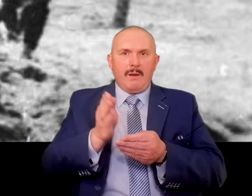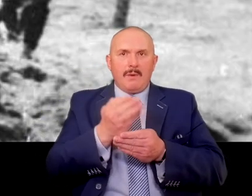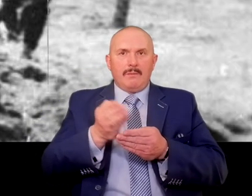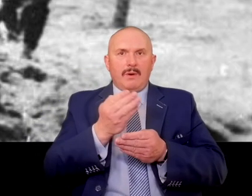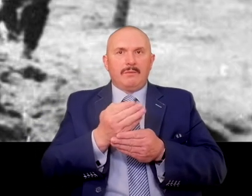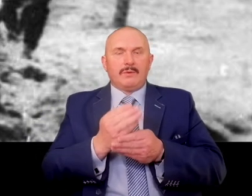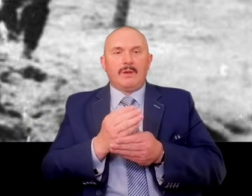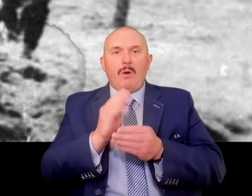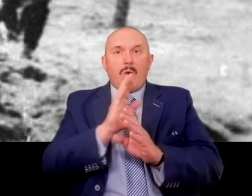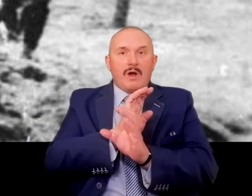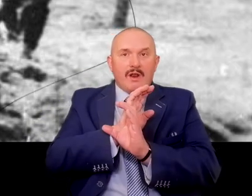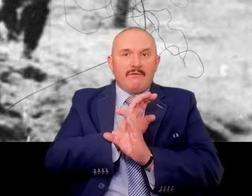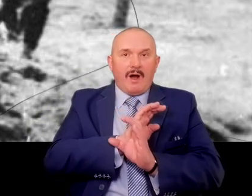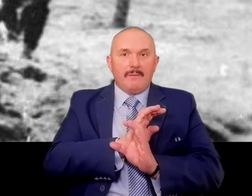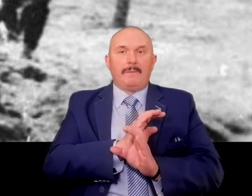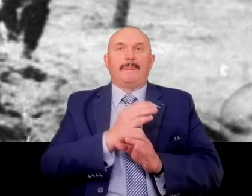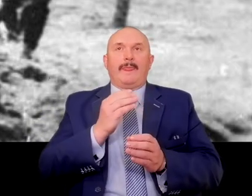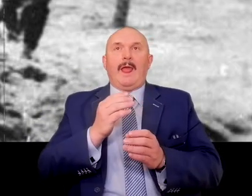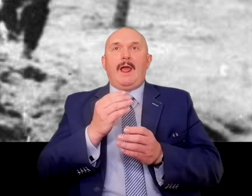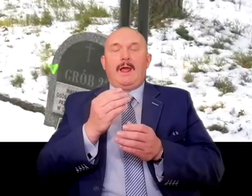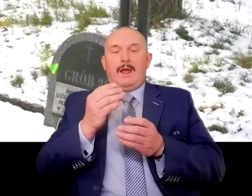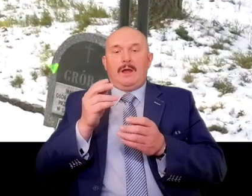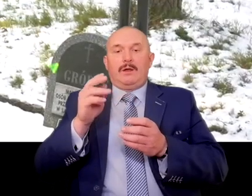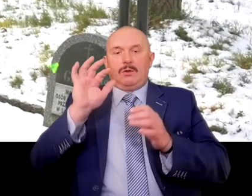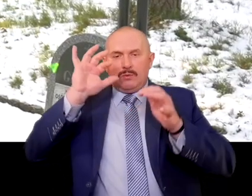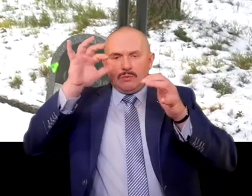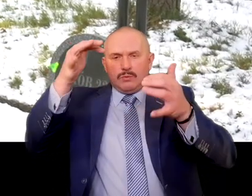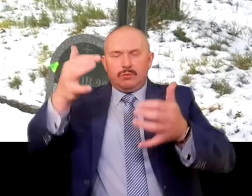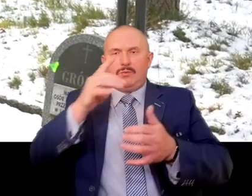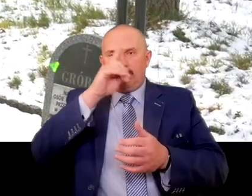They send the Kommando, the prisoners of Stutthof,